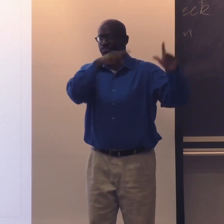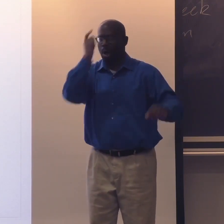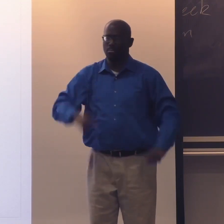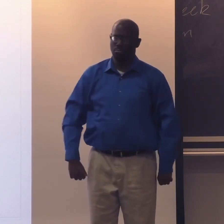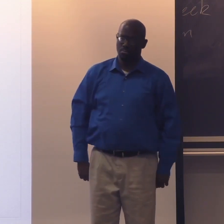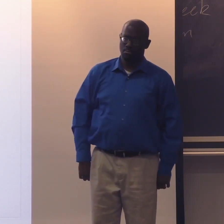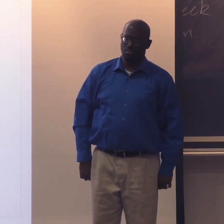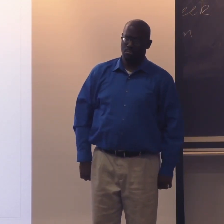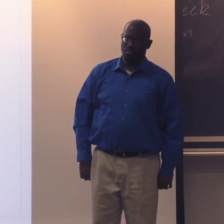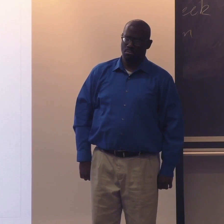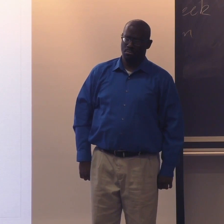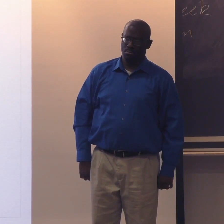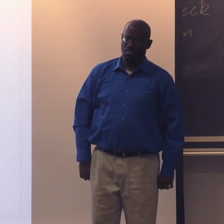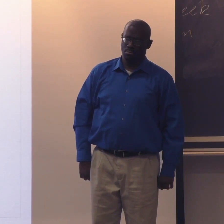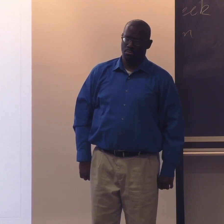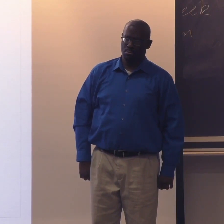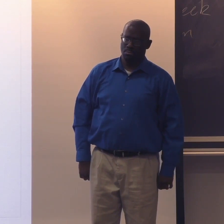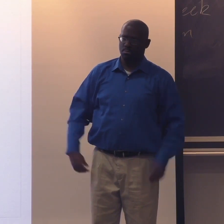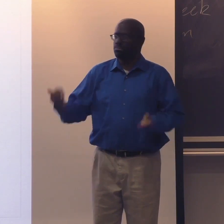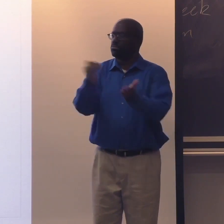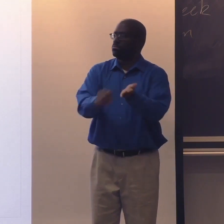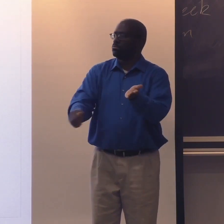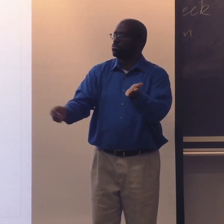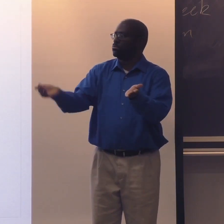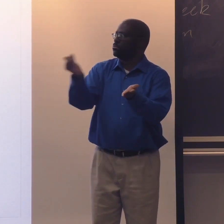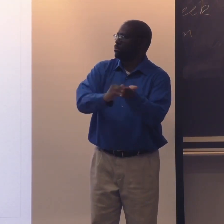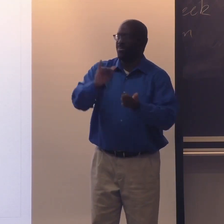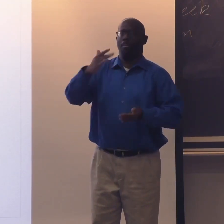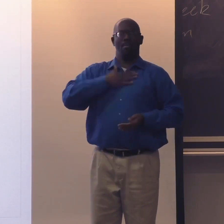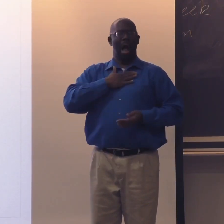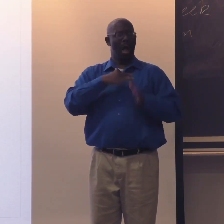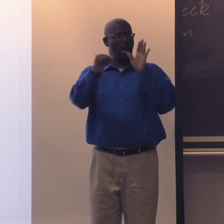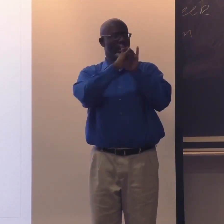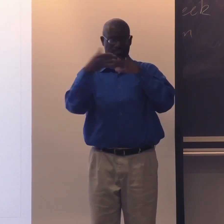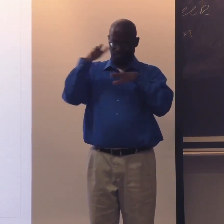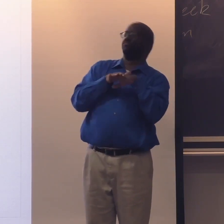And police put out these pictures of Black suspects again and again.